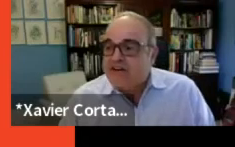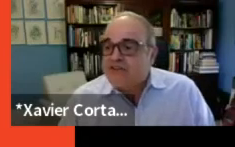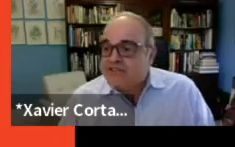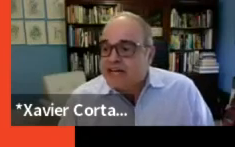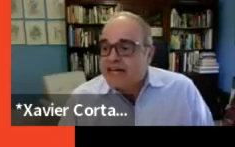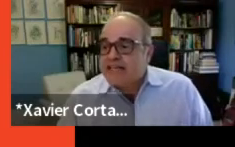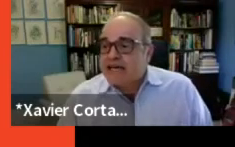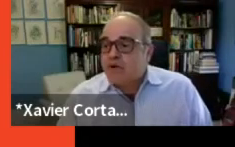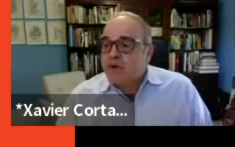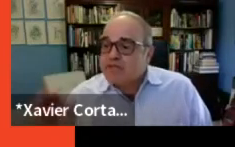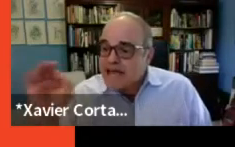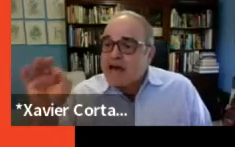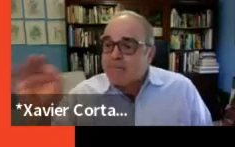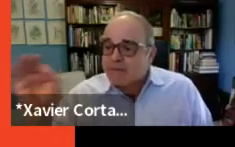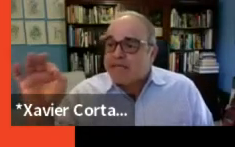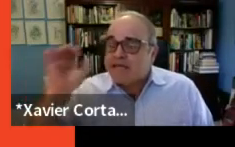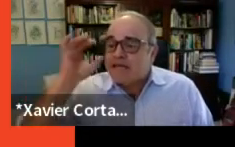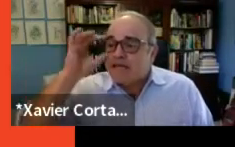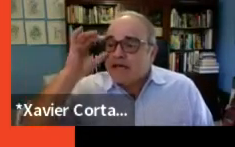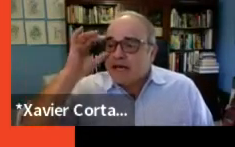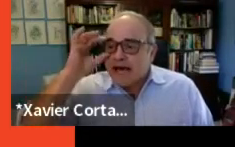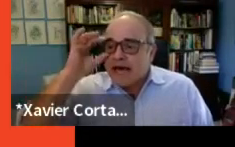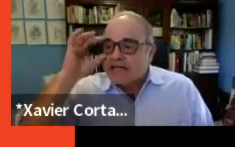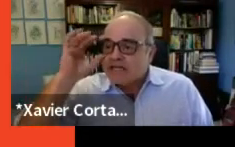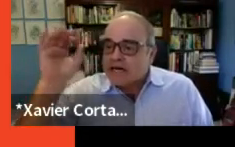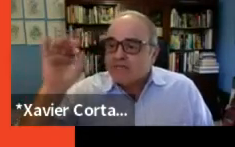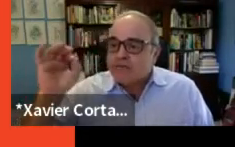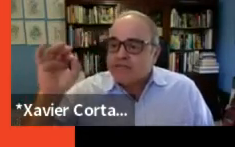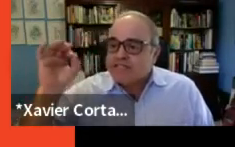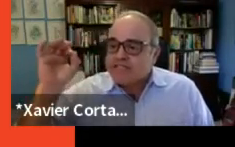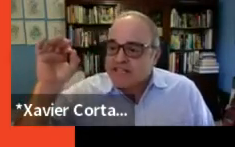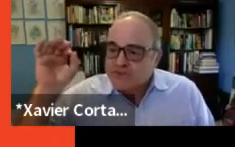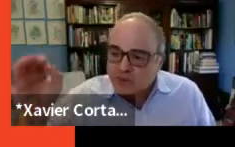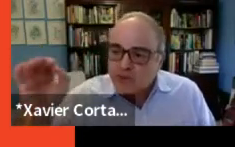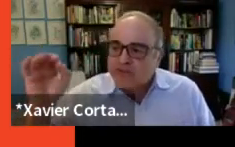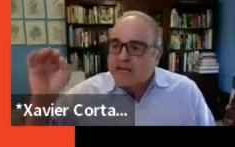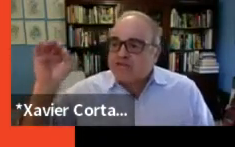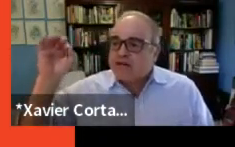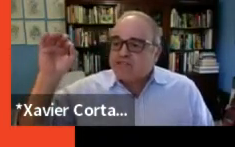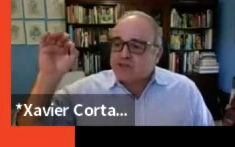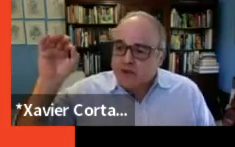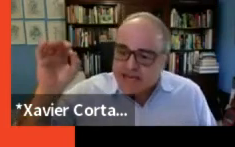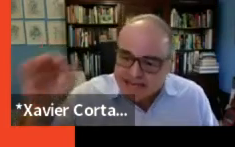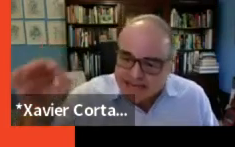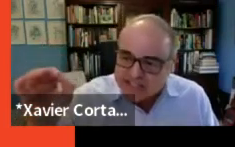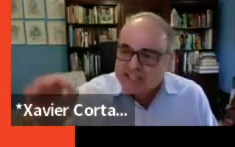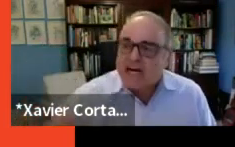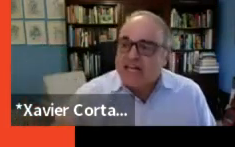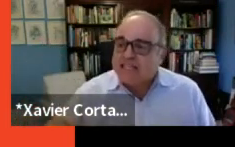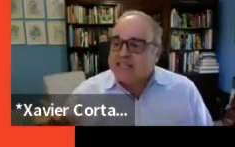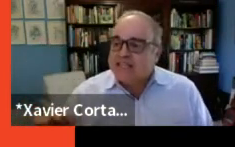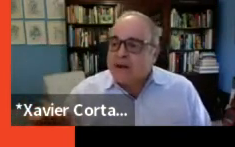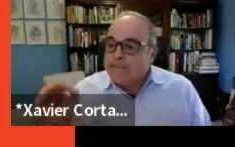understand that what was happening at COP26, 4,000 miles away in Scotland,